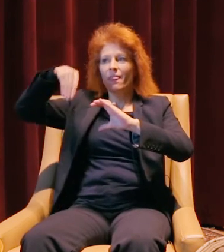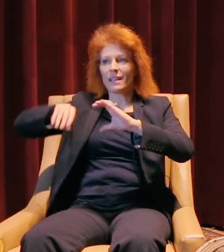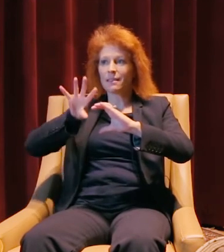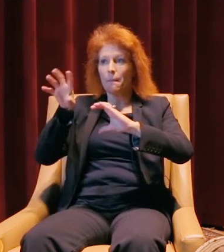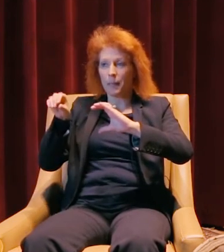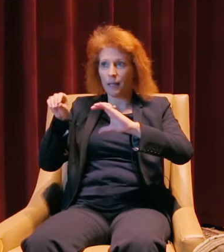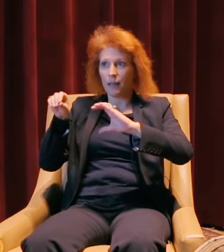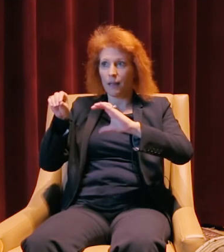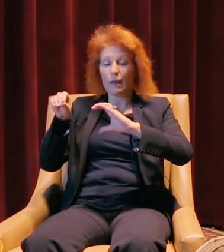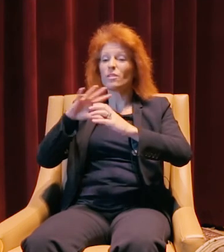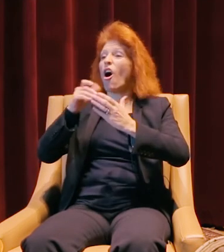as an all-or-nothing.